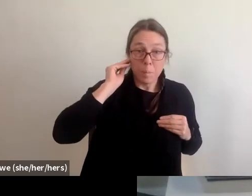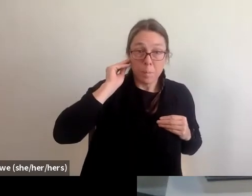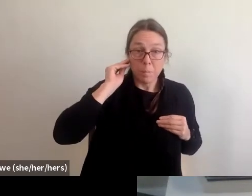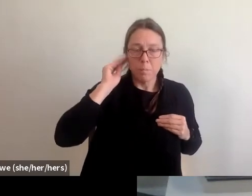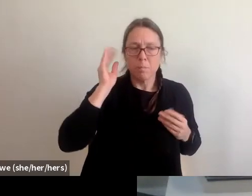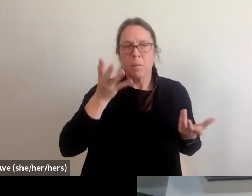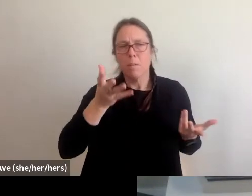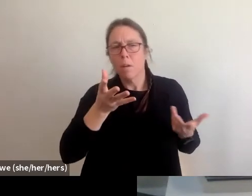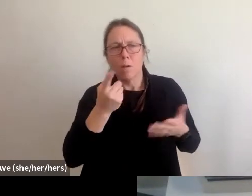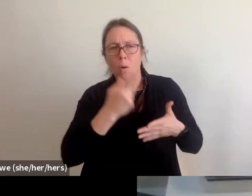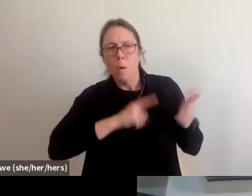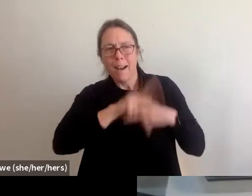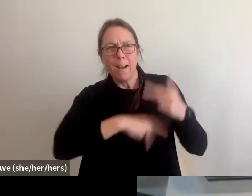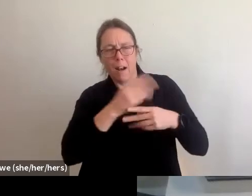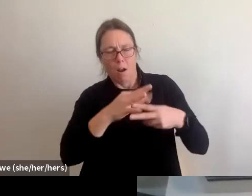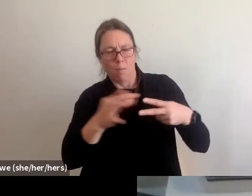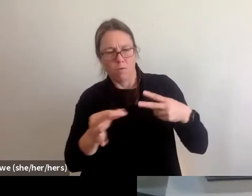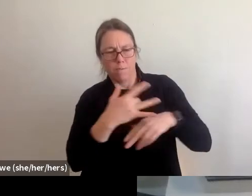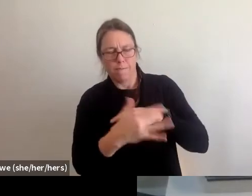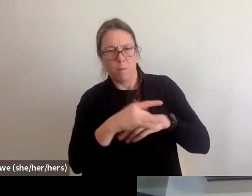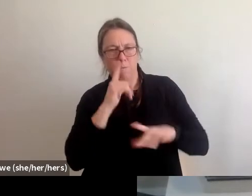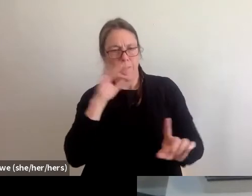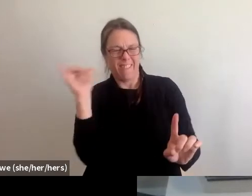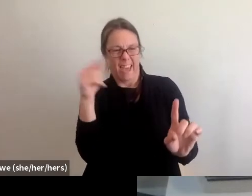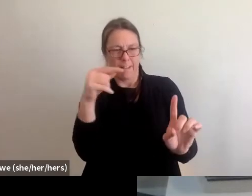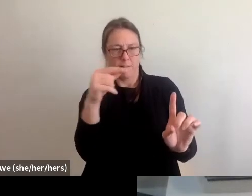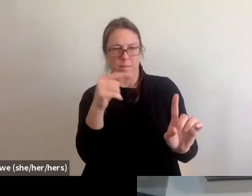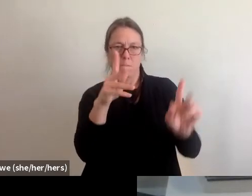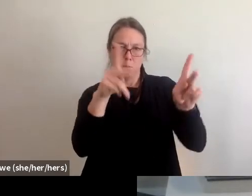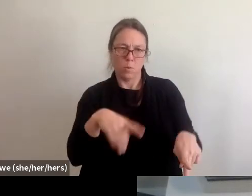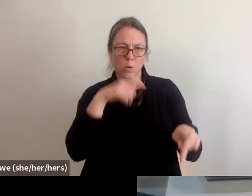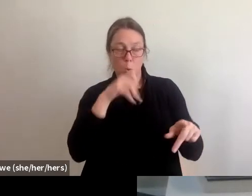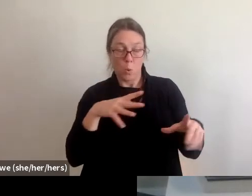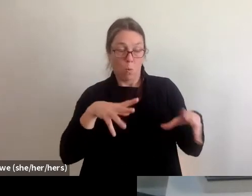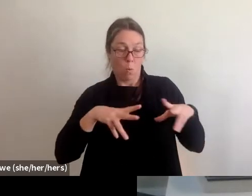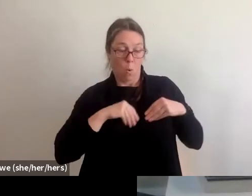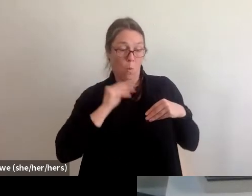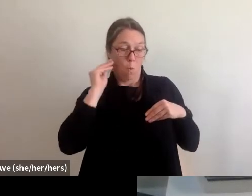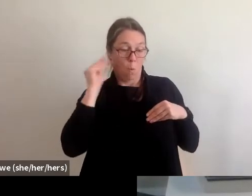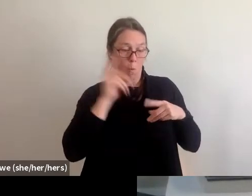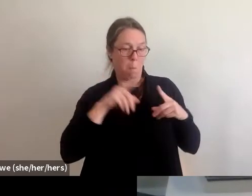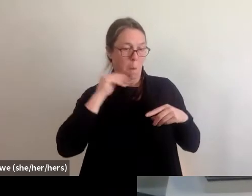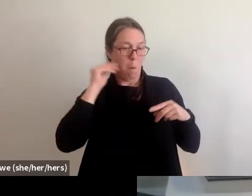what would options be for homeowners in the long-term recovery process? Yeah, for sure.